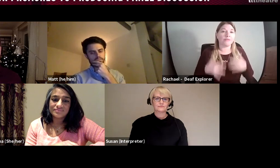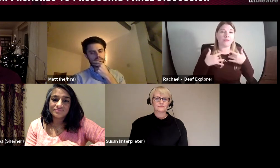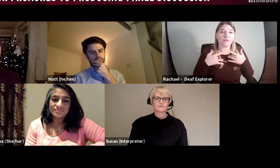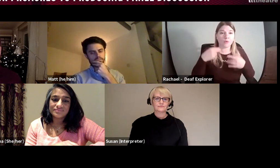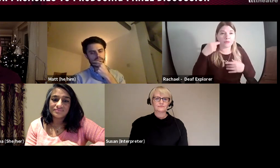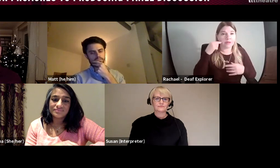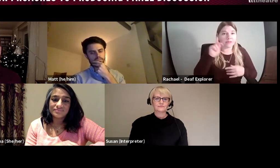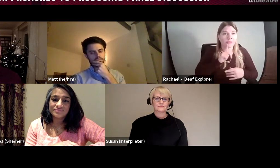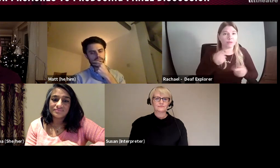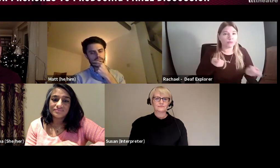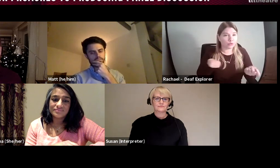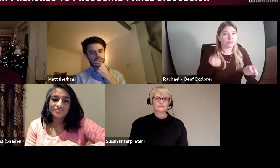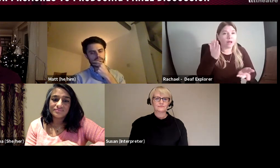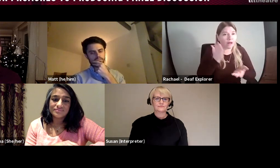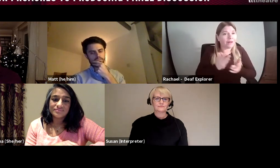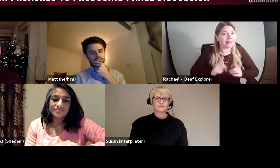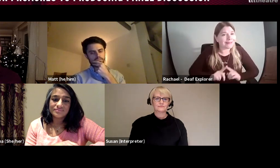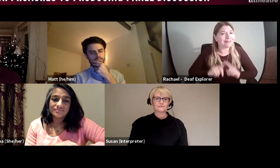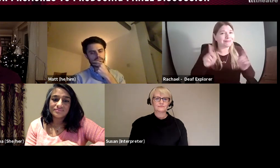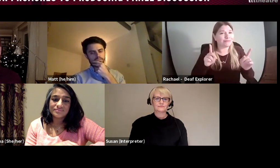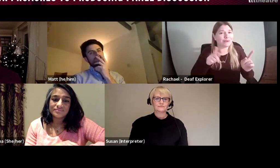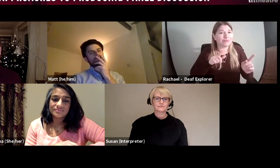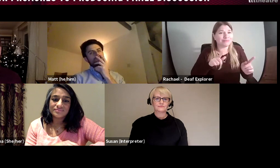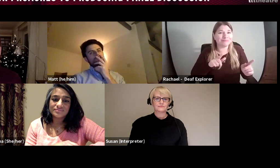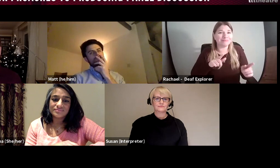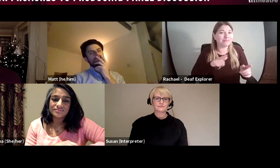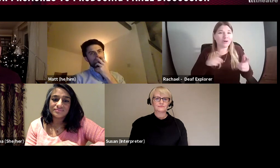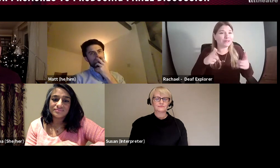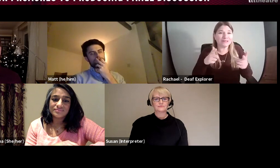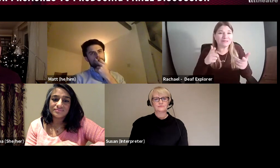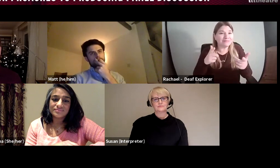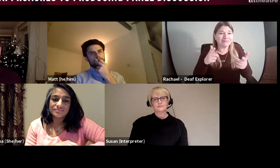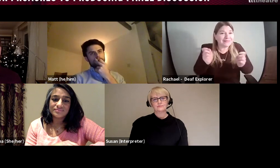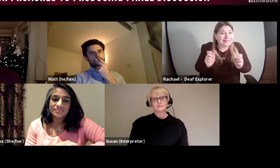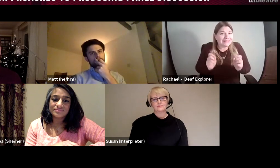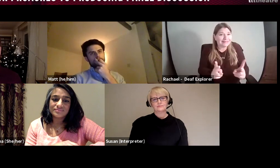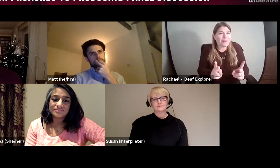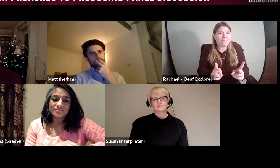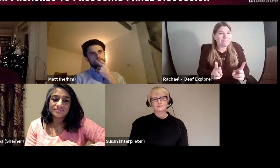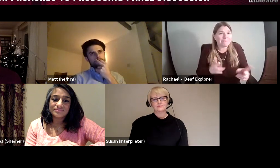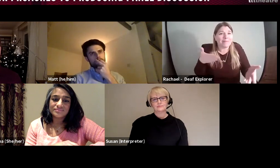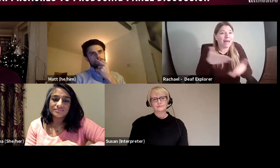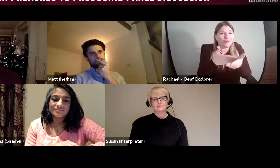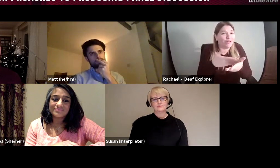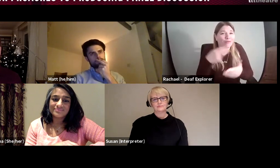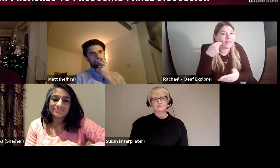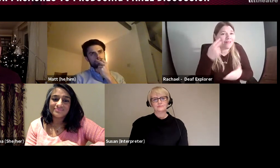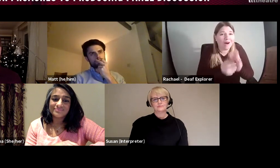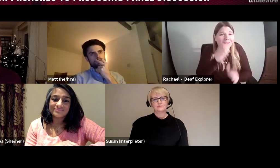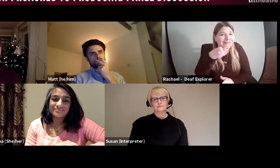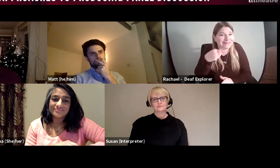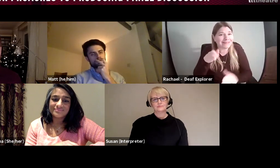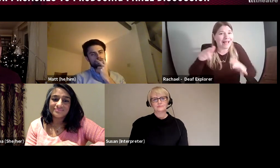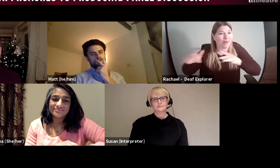that's probably what I would say. And touching on the deaf/hearing difference, I suppose yes it is I